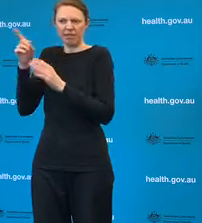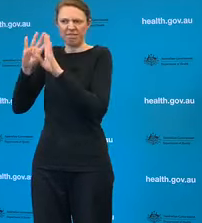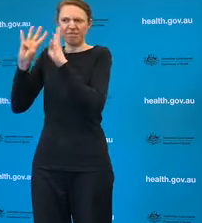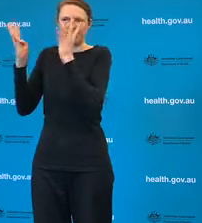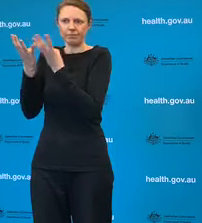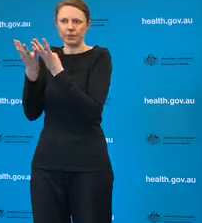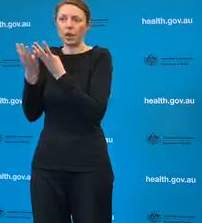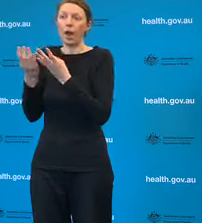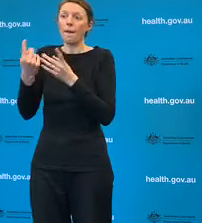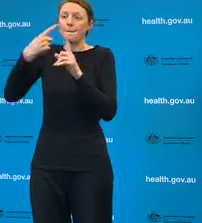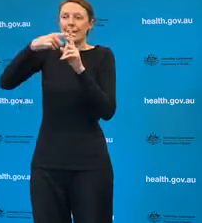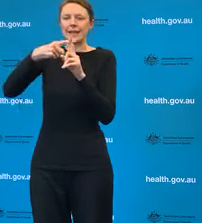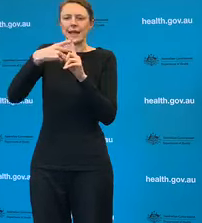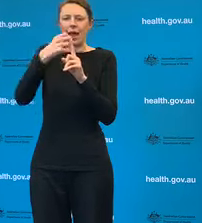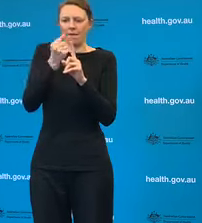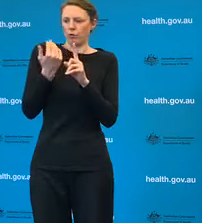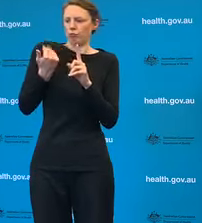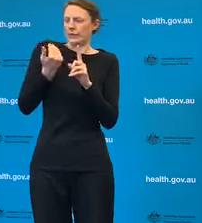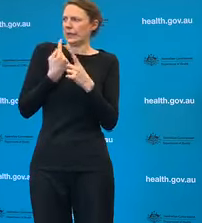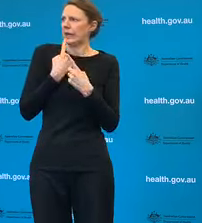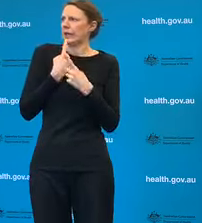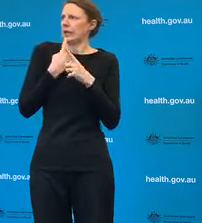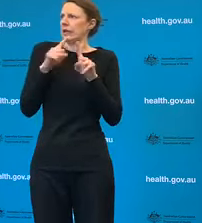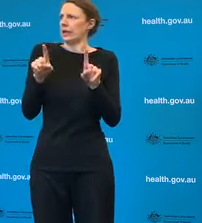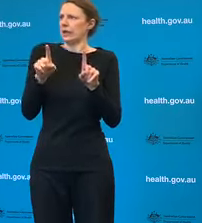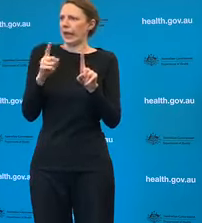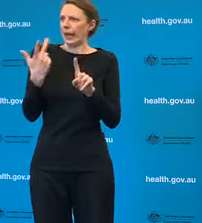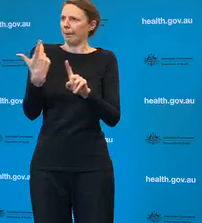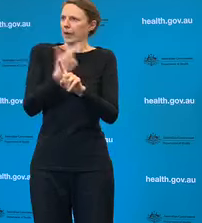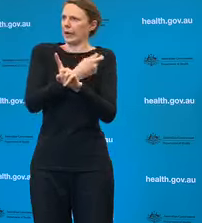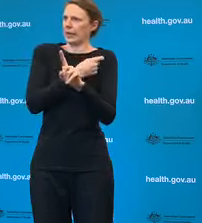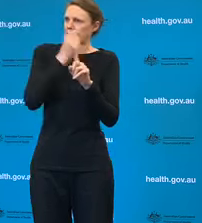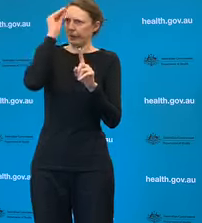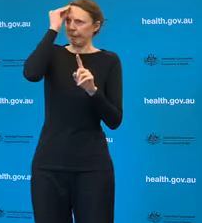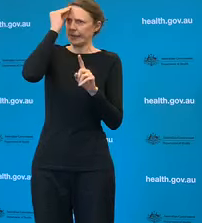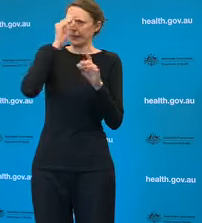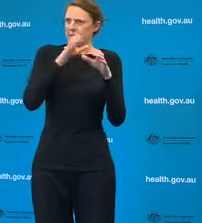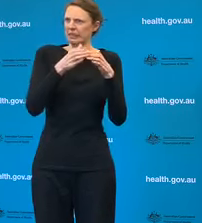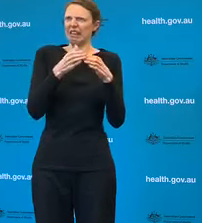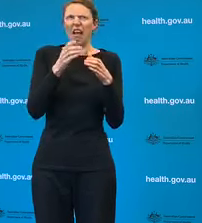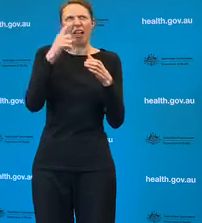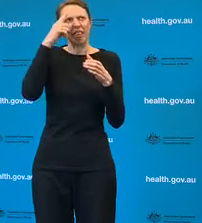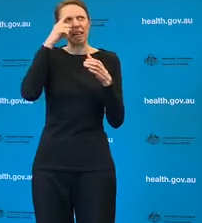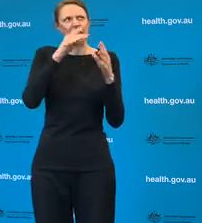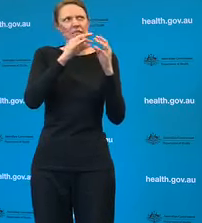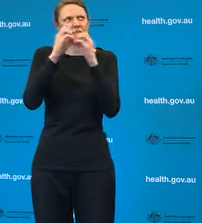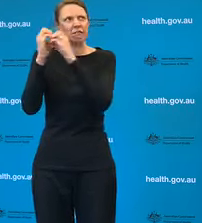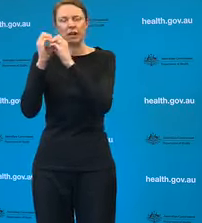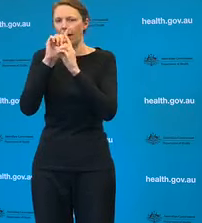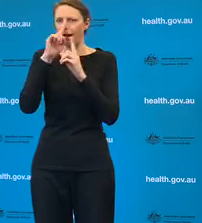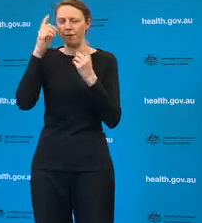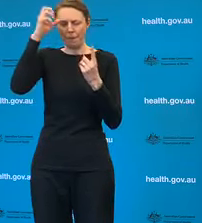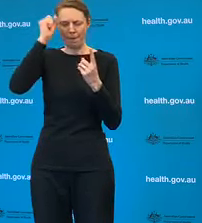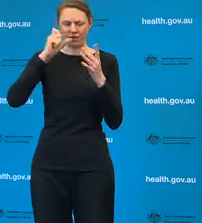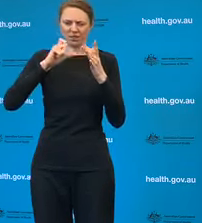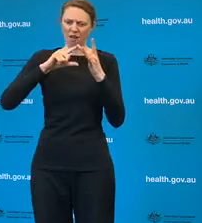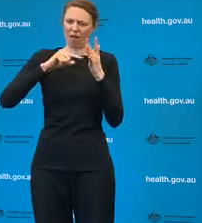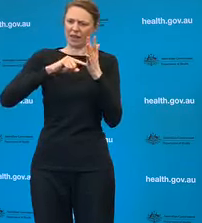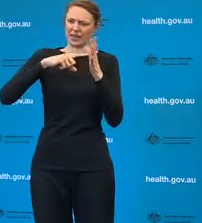which the acronym escapes me I think it's that was announced by the Prime Minister and the Chief Medical Officer. There will be no